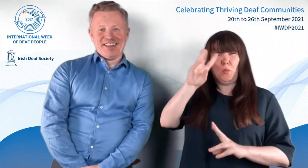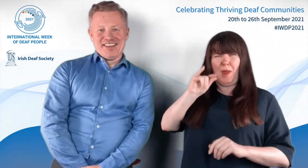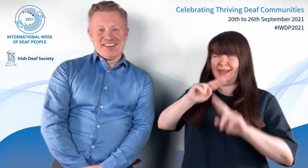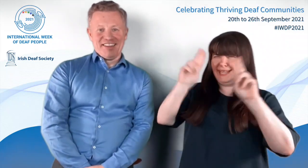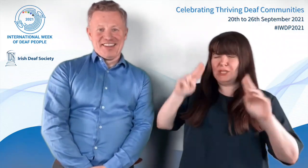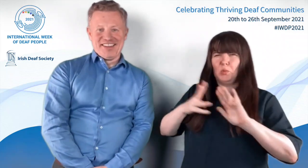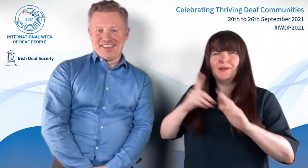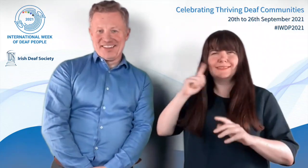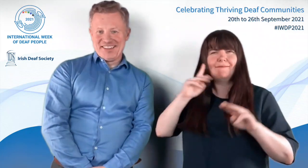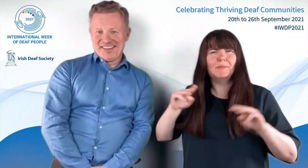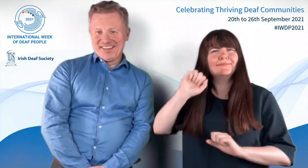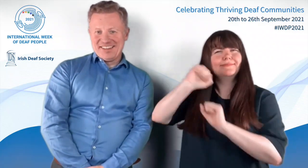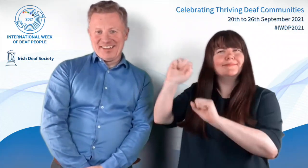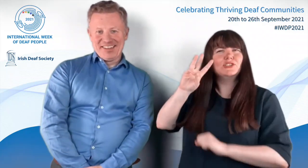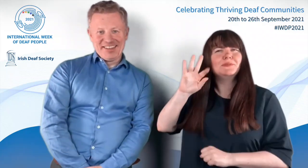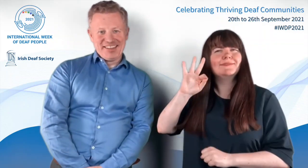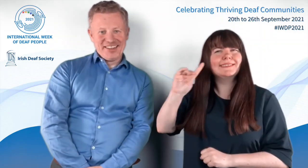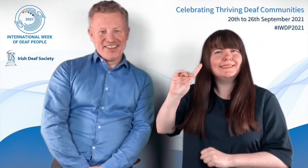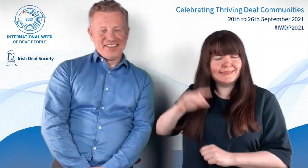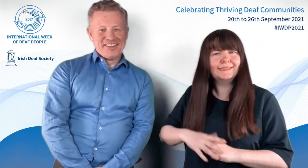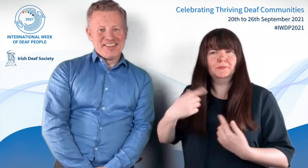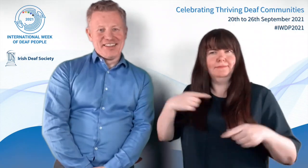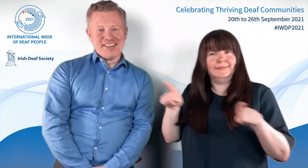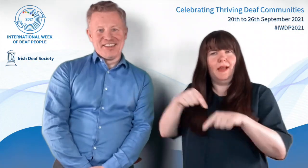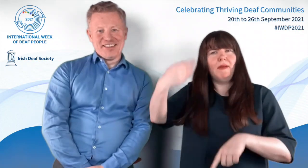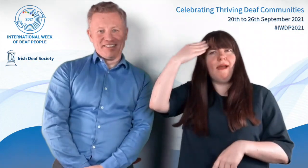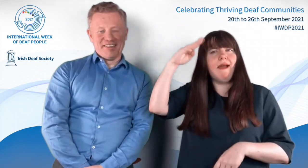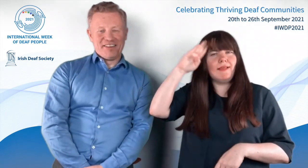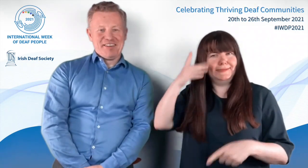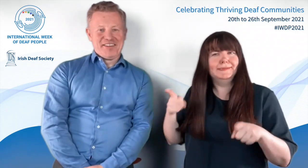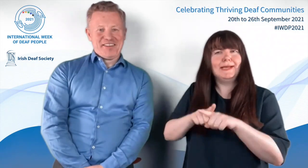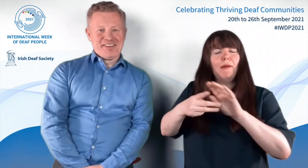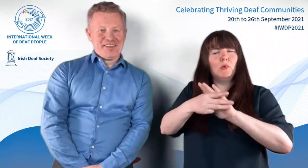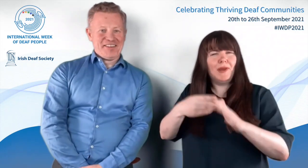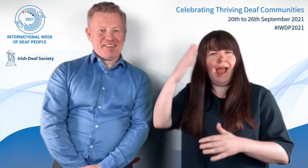This week is a World Federation of the Deaf event, and we're having it here in Ireland too,